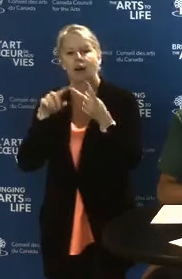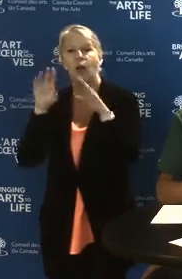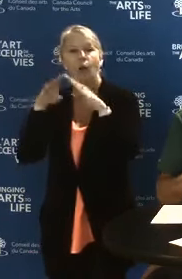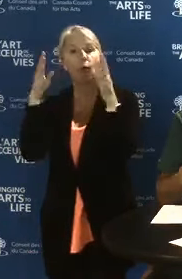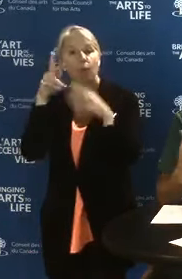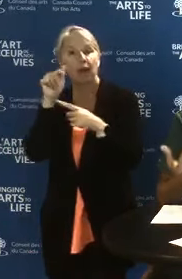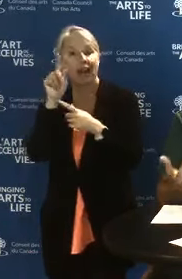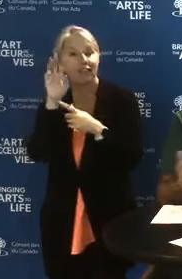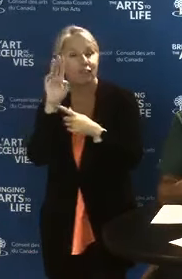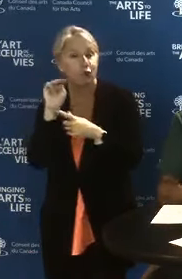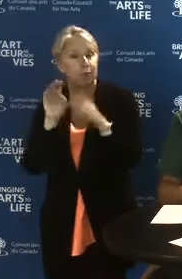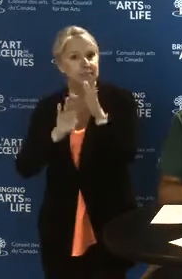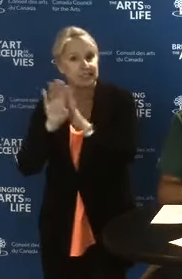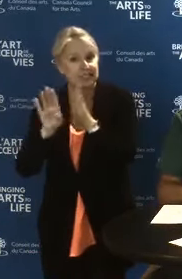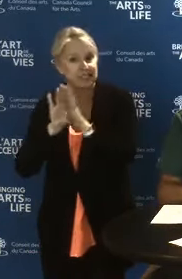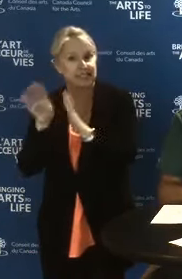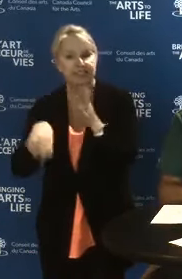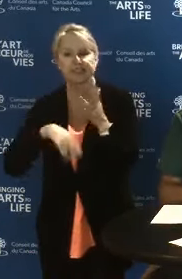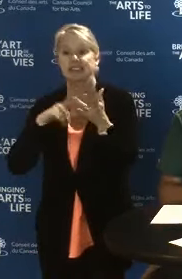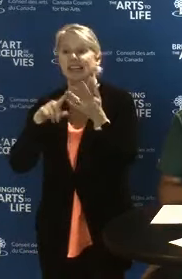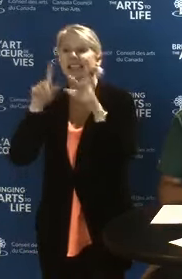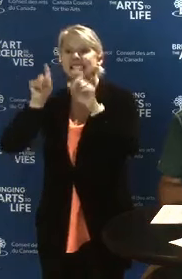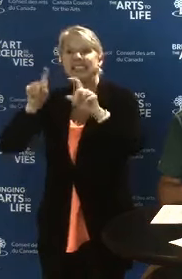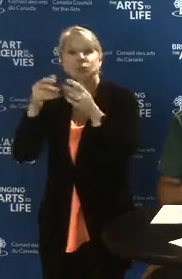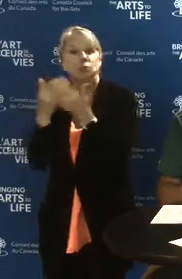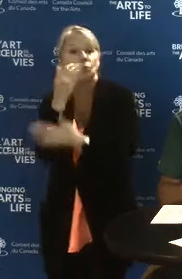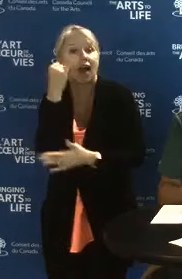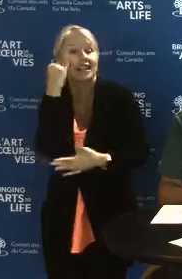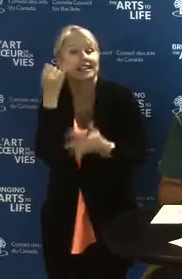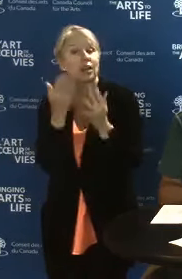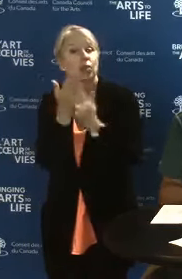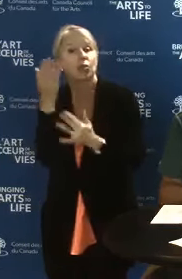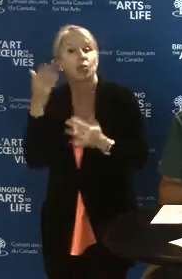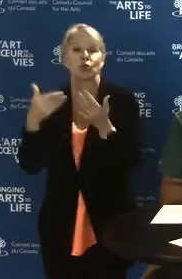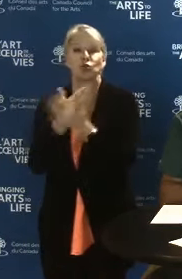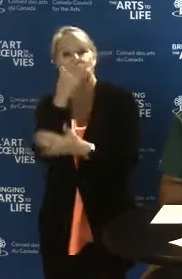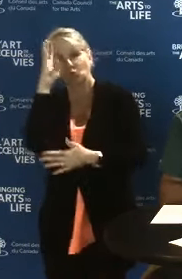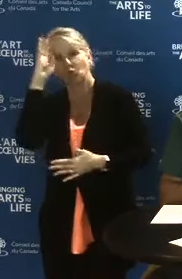testing new ideas through prototyping or even piloting projects with citizens.